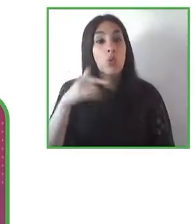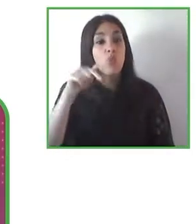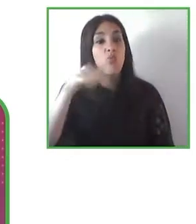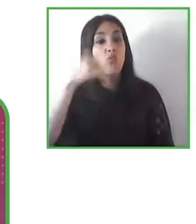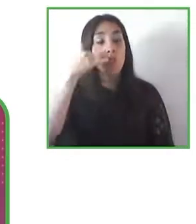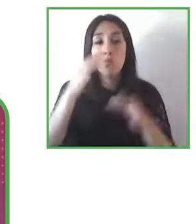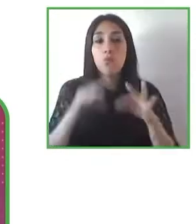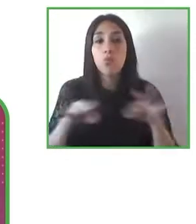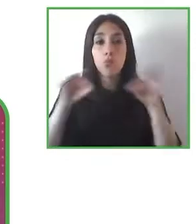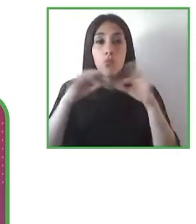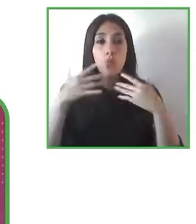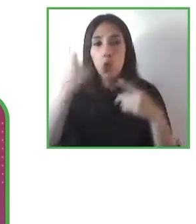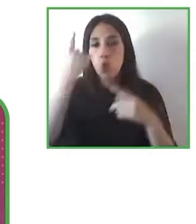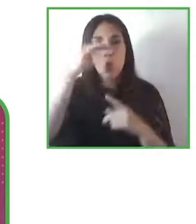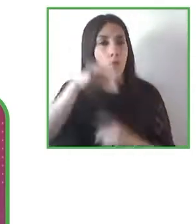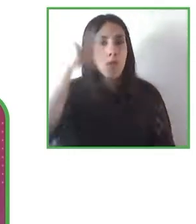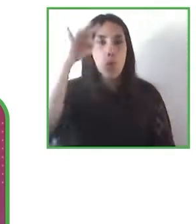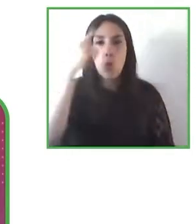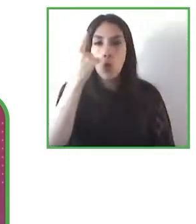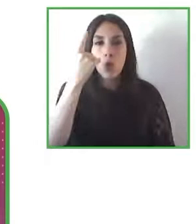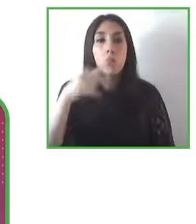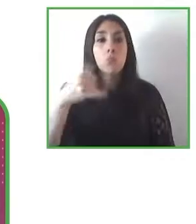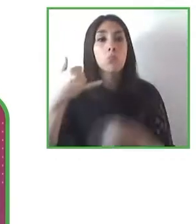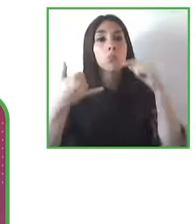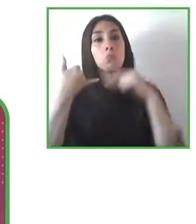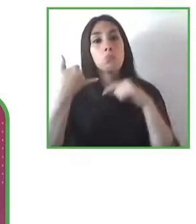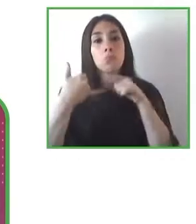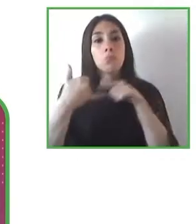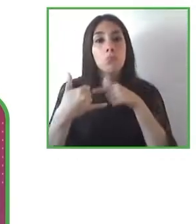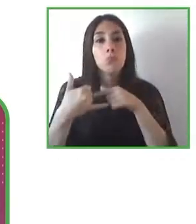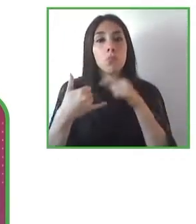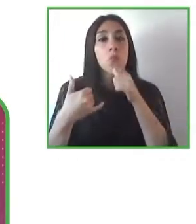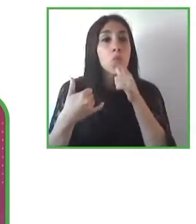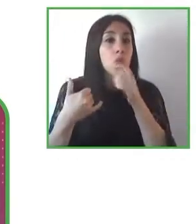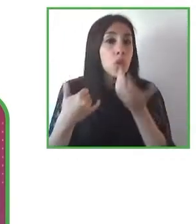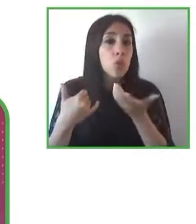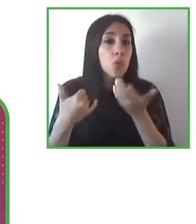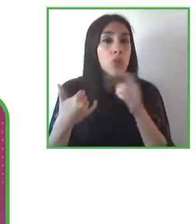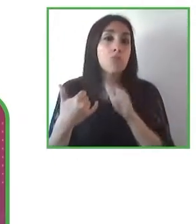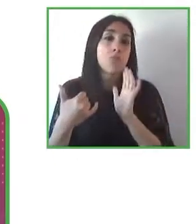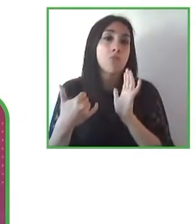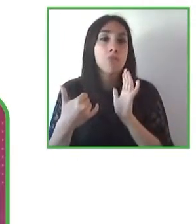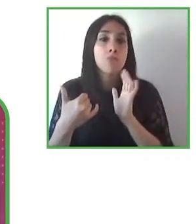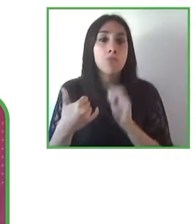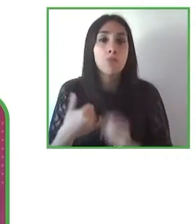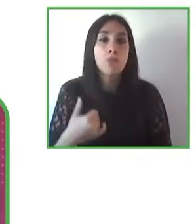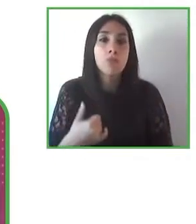people's lives and that's wonderful but it’s also very important that people understand